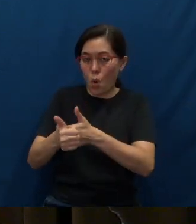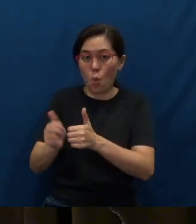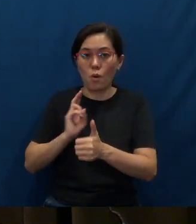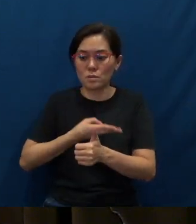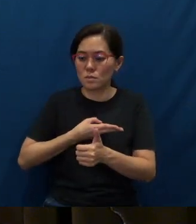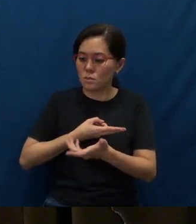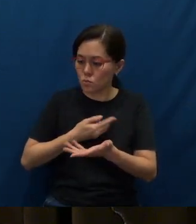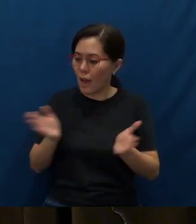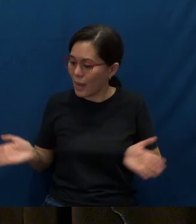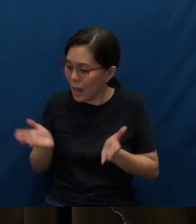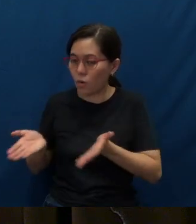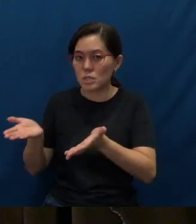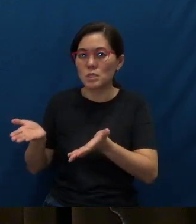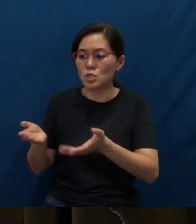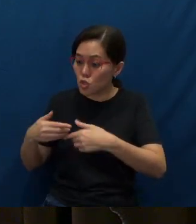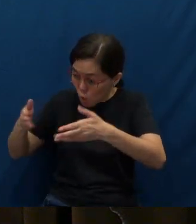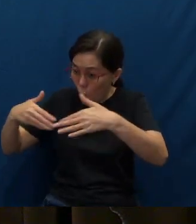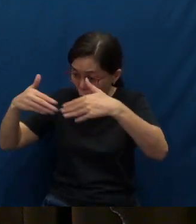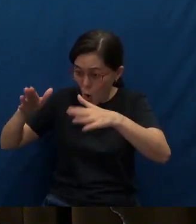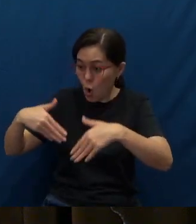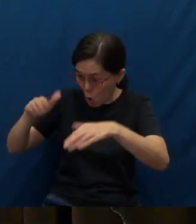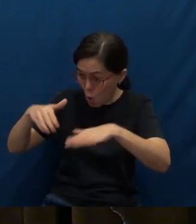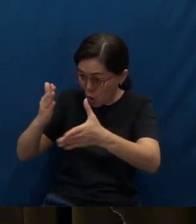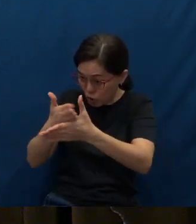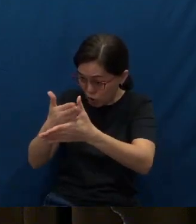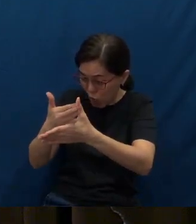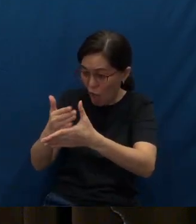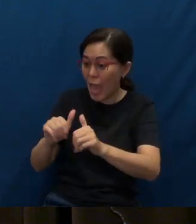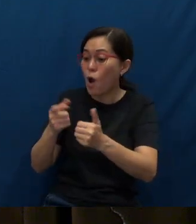would encourage us: “Go and share - go and share how you became a Christian.